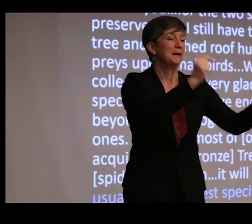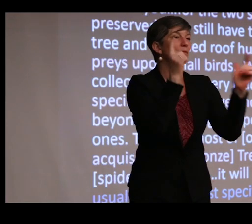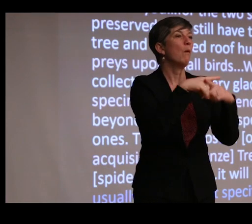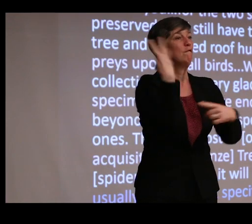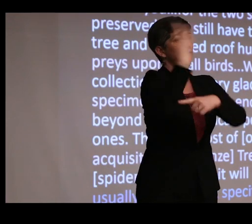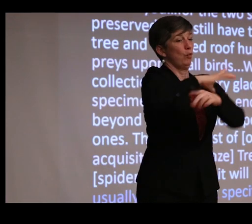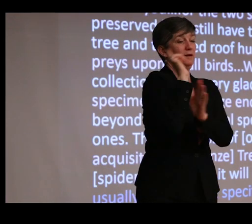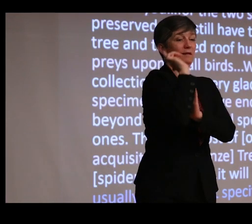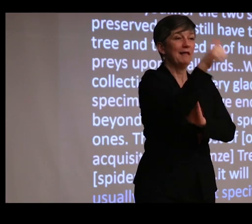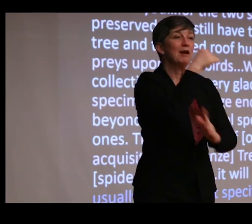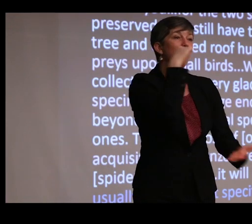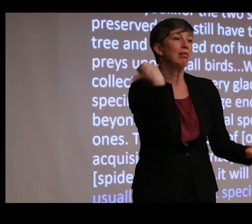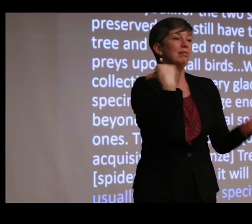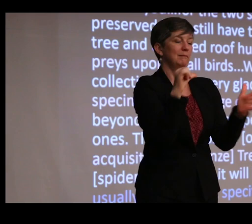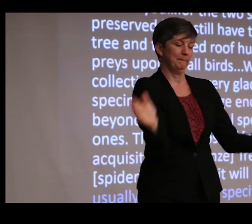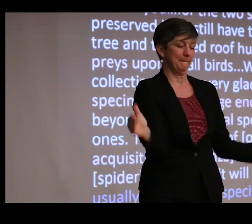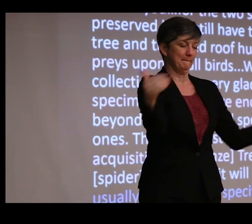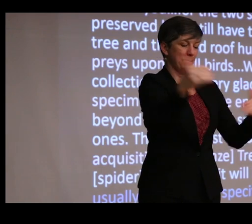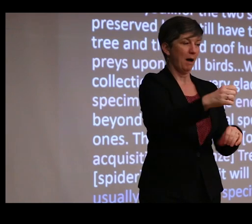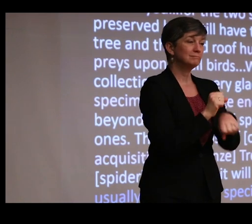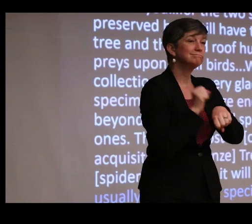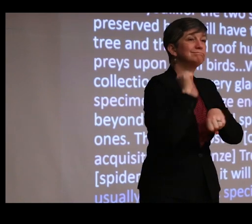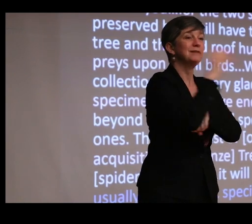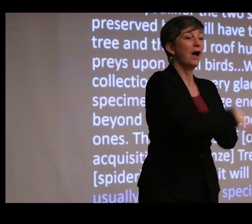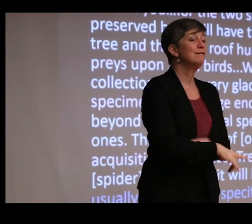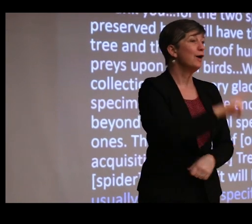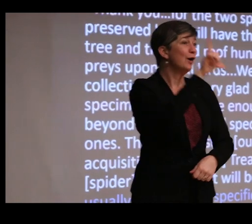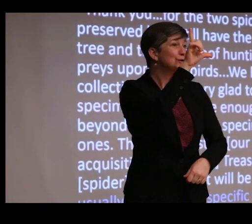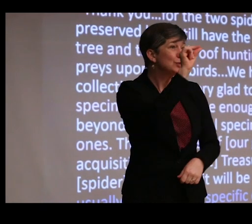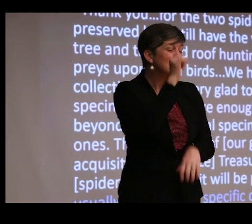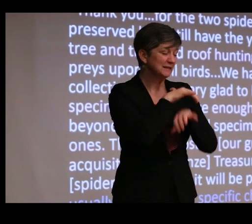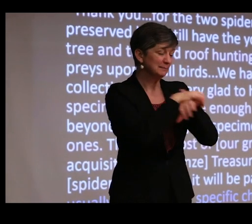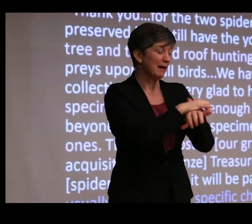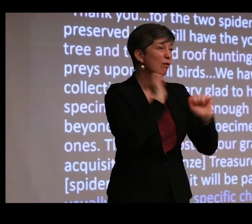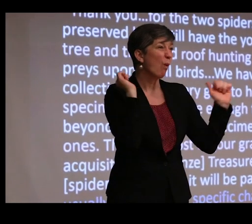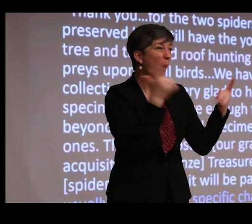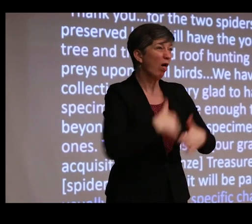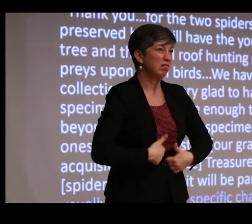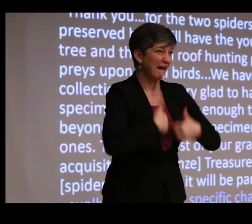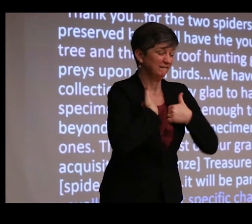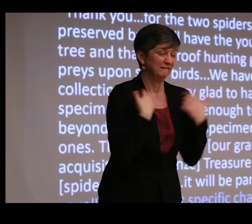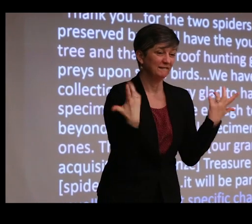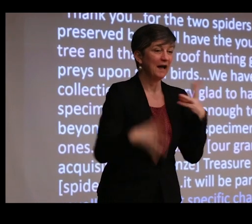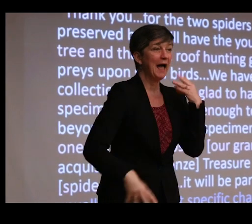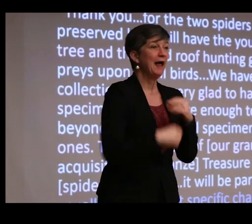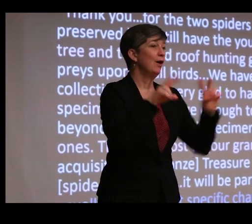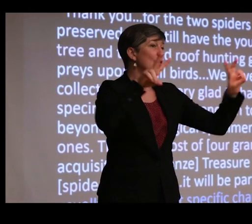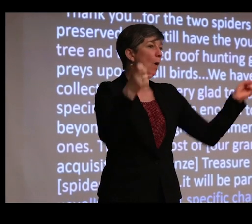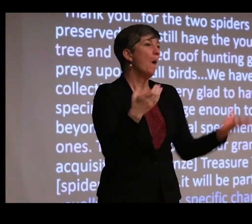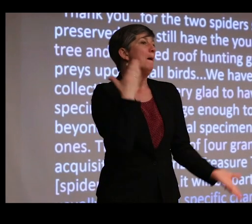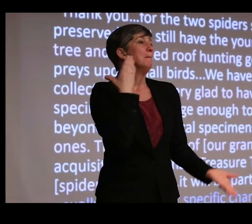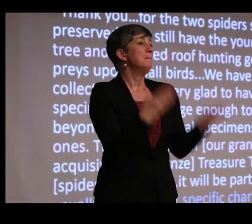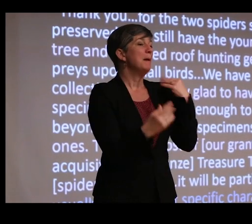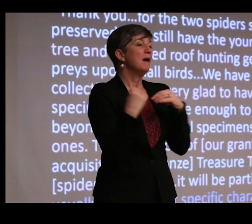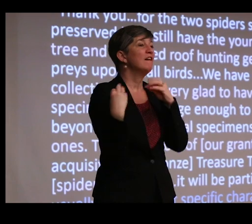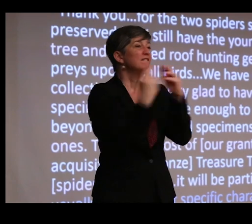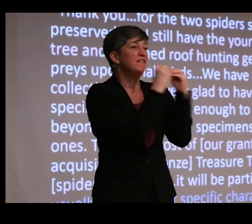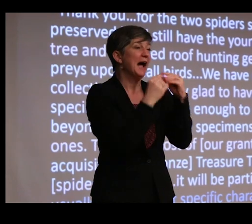four days later a box of 20 living spiders, adding that, quote, "they may, however, fight and kill each other